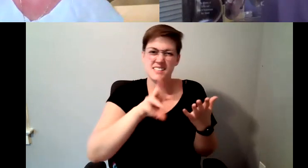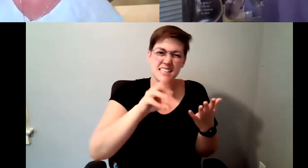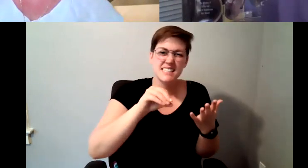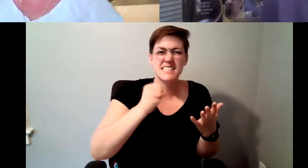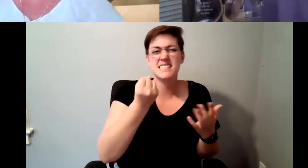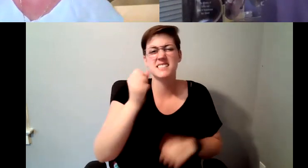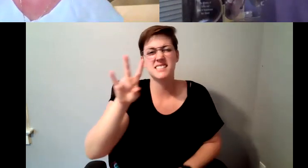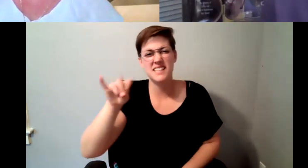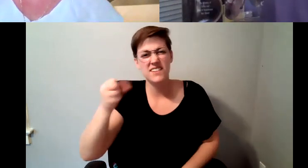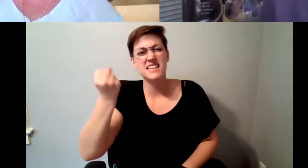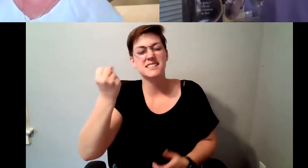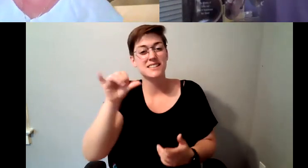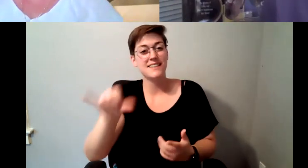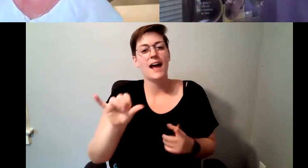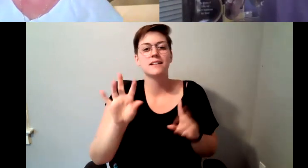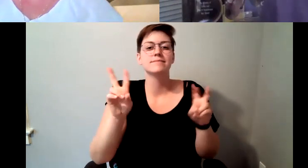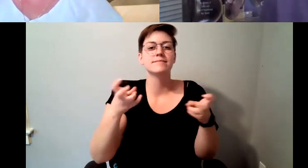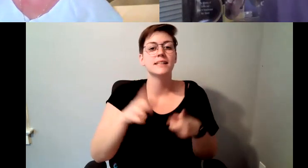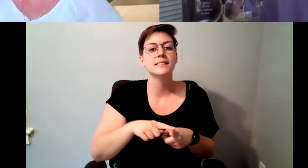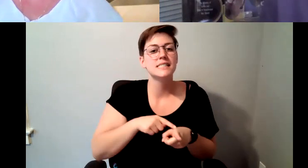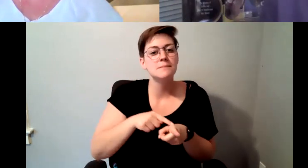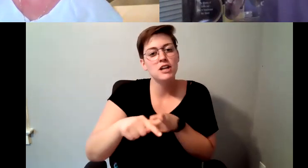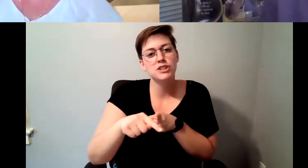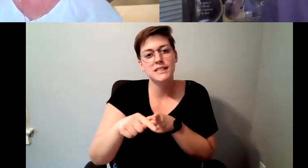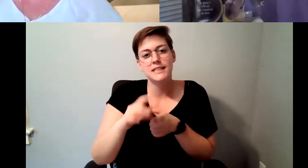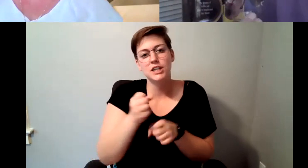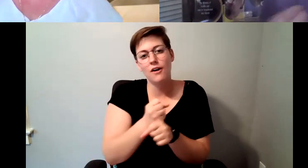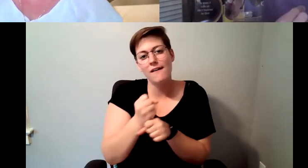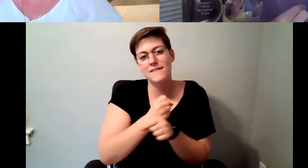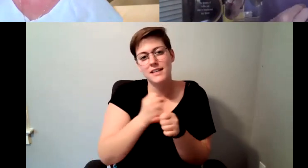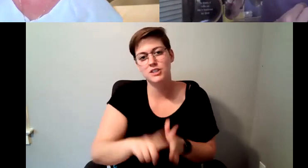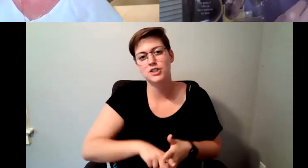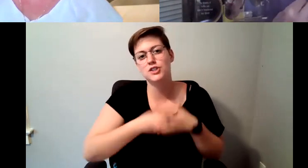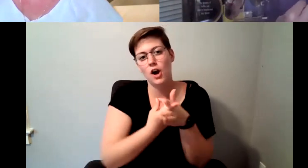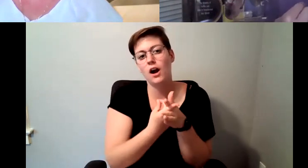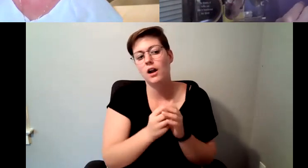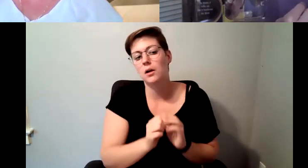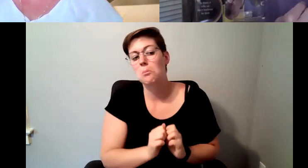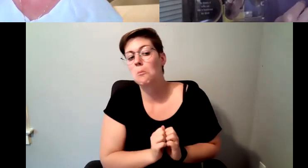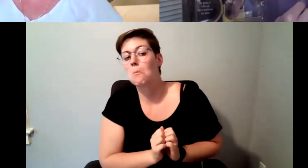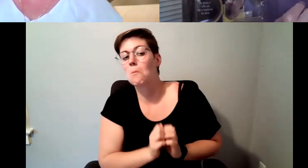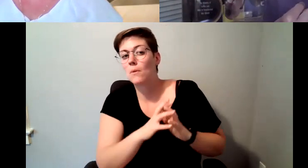D. Major Cohen: begins and when specialty coffee begins I'm I'm that school teacher